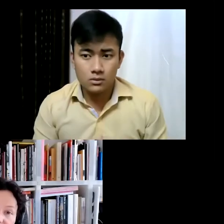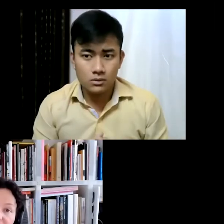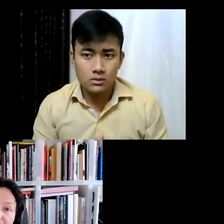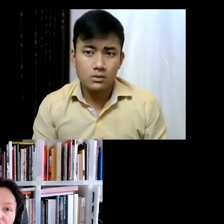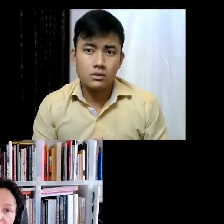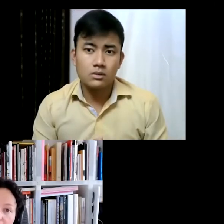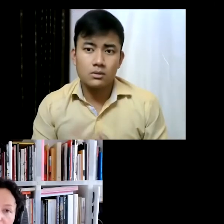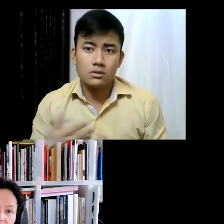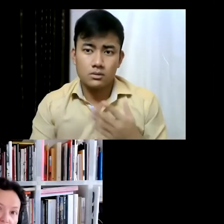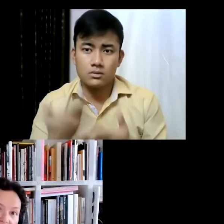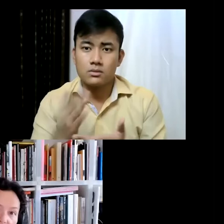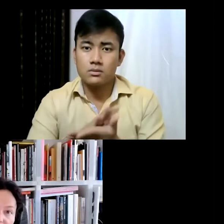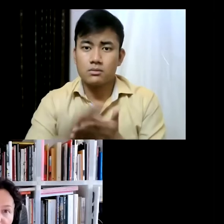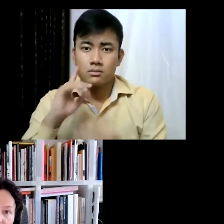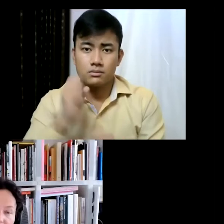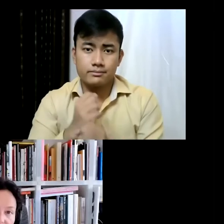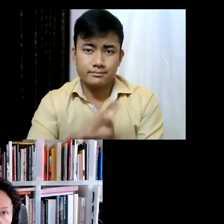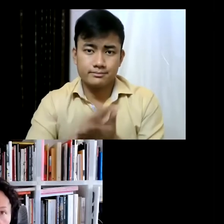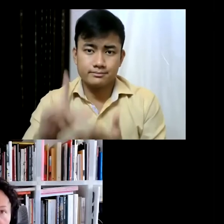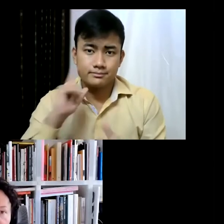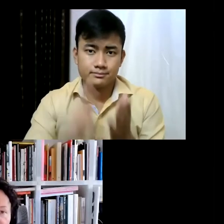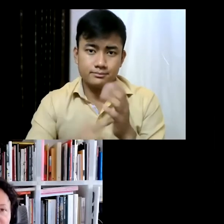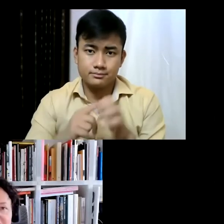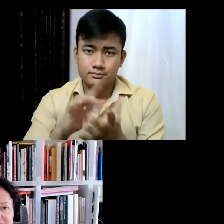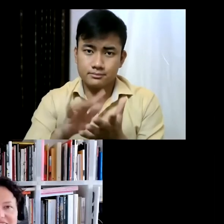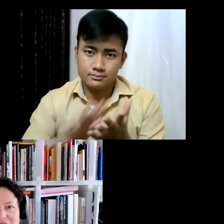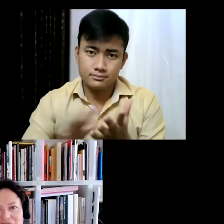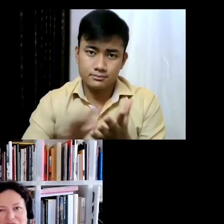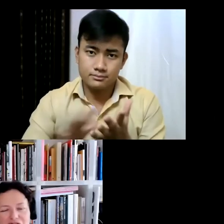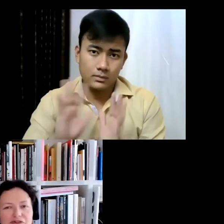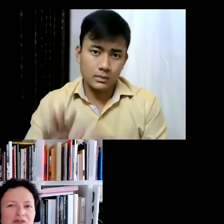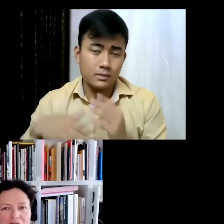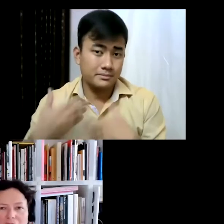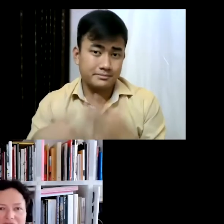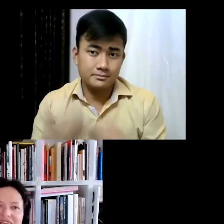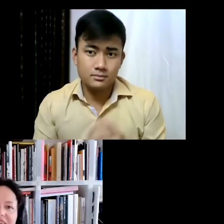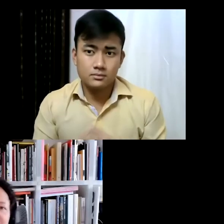an industrial neighborhood. The only thing they were there were storages, you know food companies,